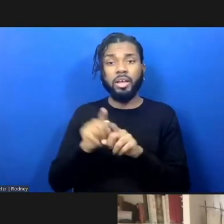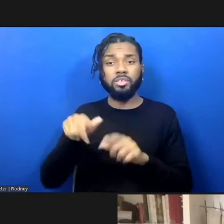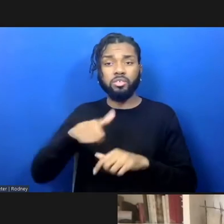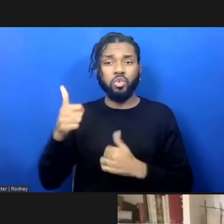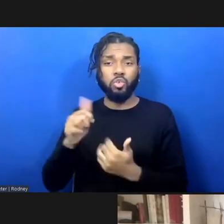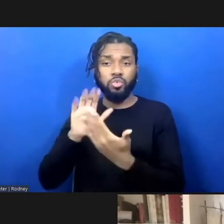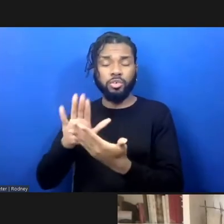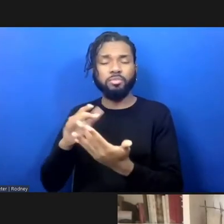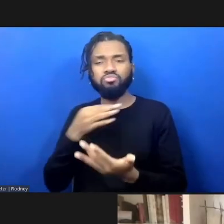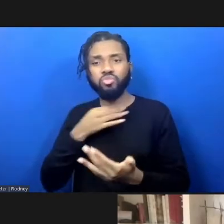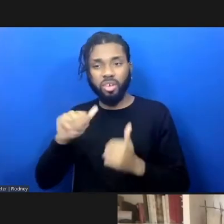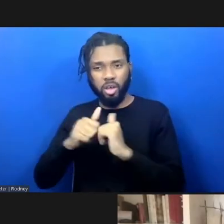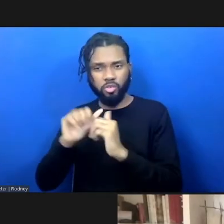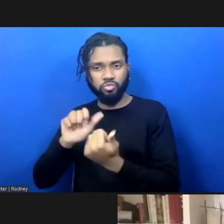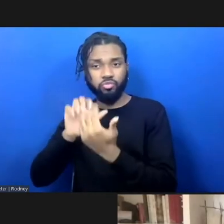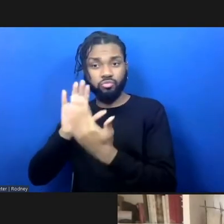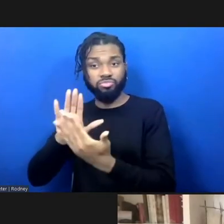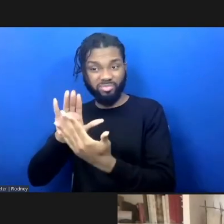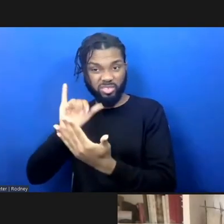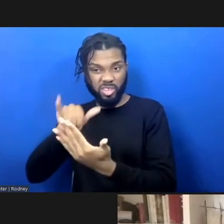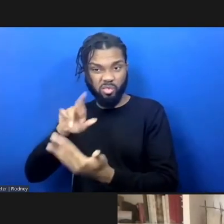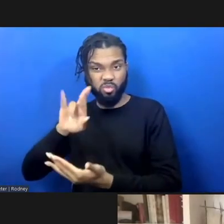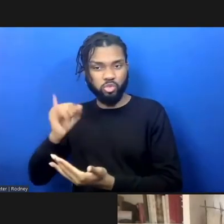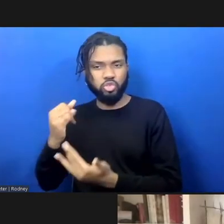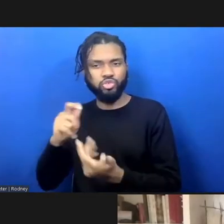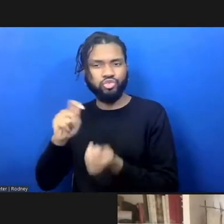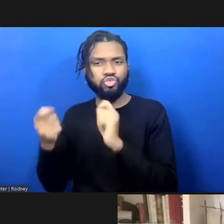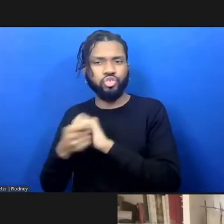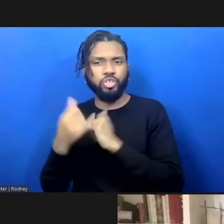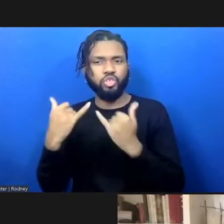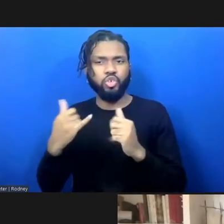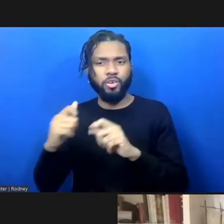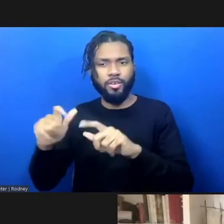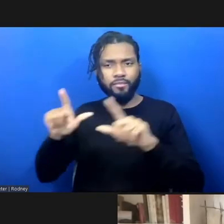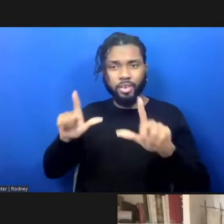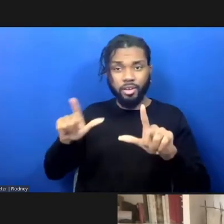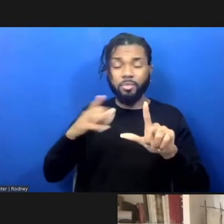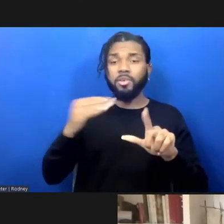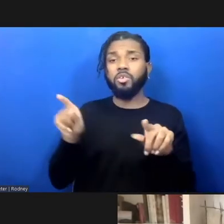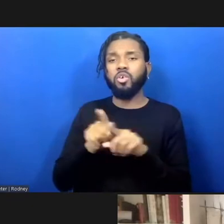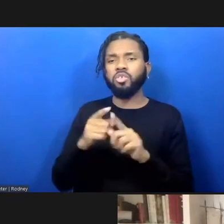justice shift the existing paradigm? What's so different about it and what evidence can you share that it works?